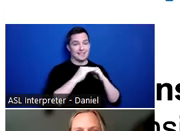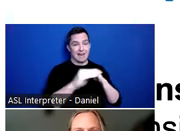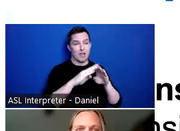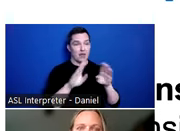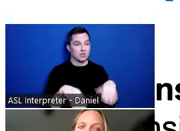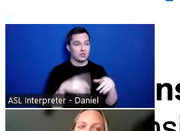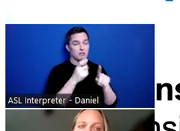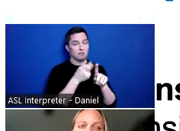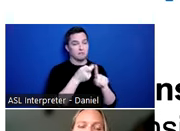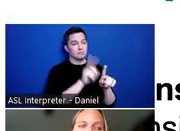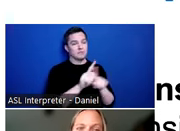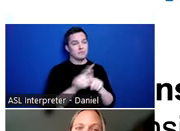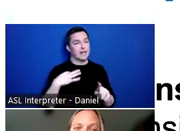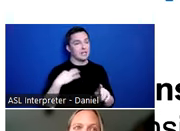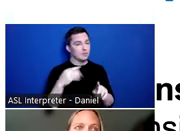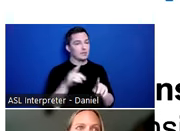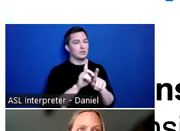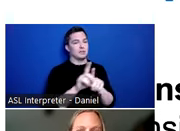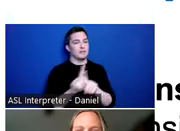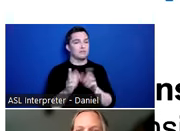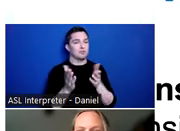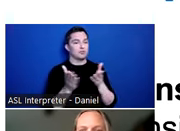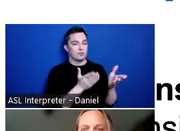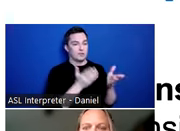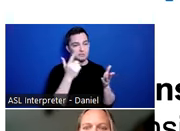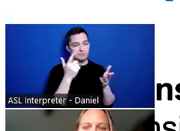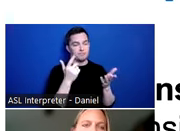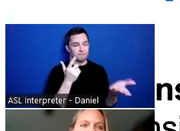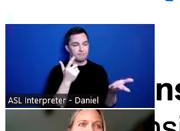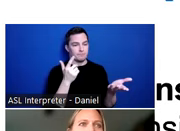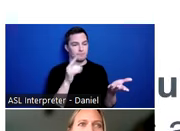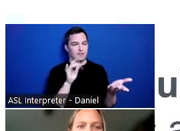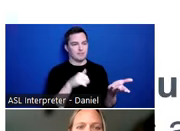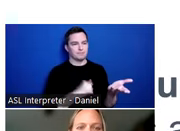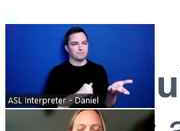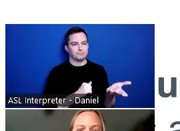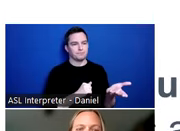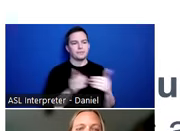different eligibility's or different services because of that. Next slide.